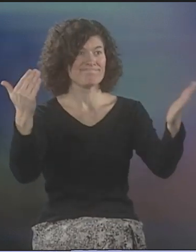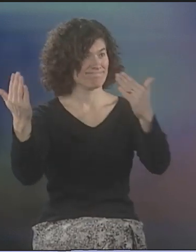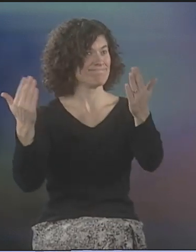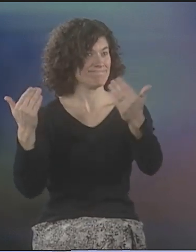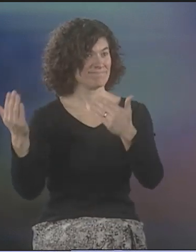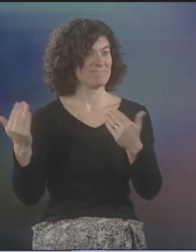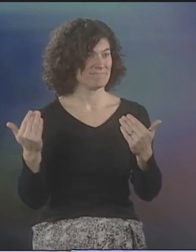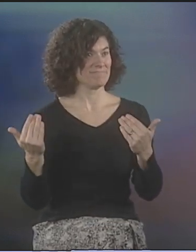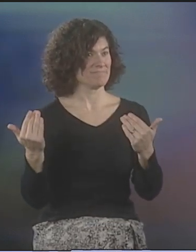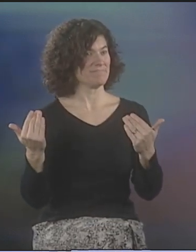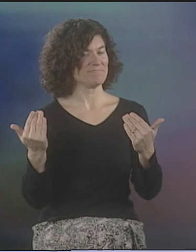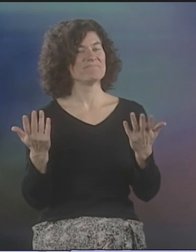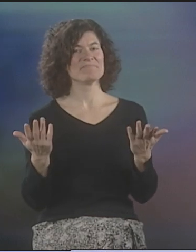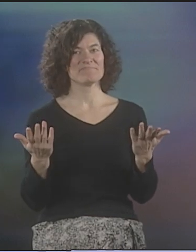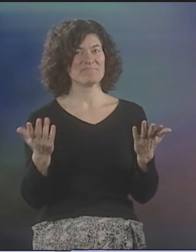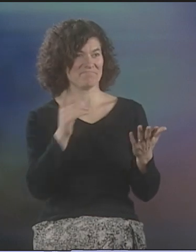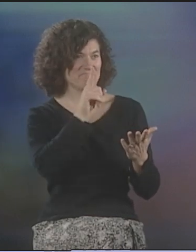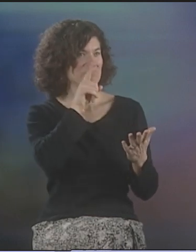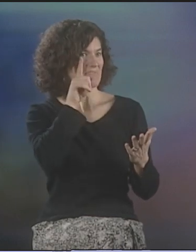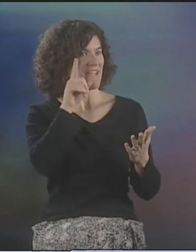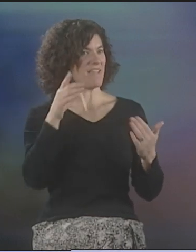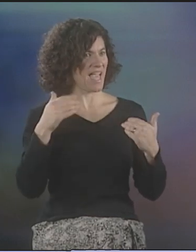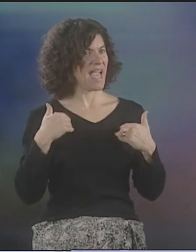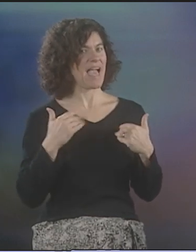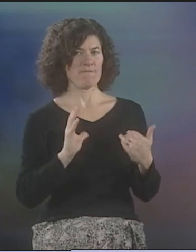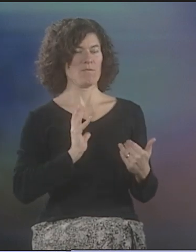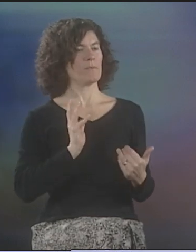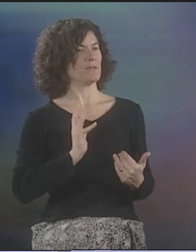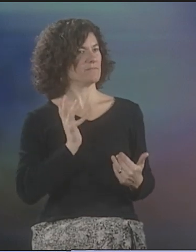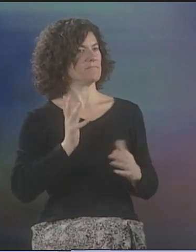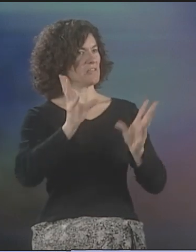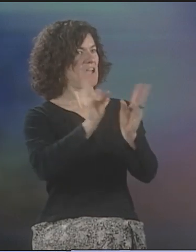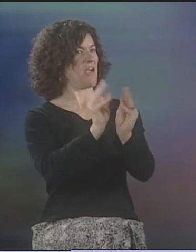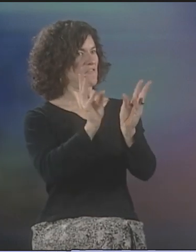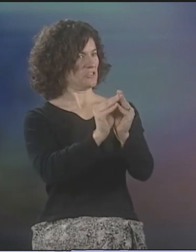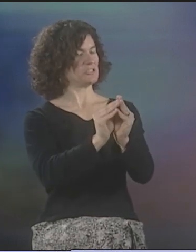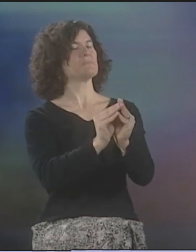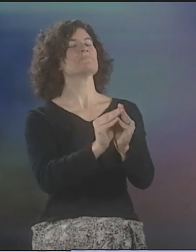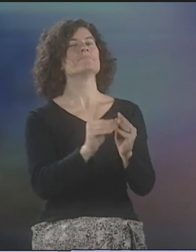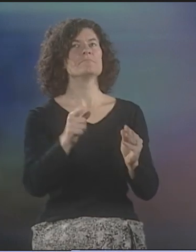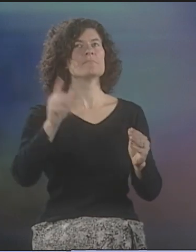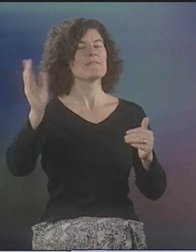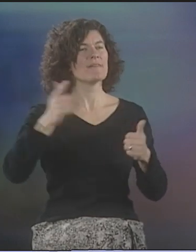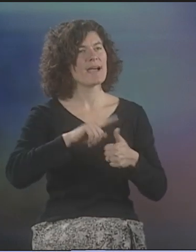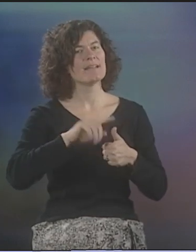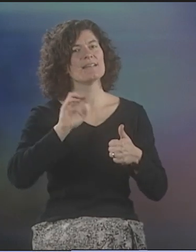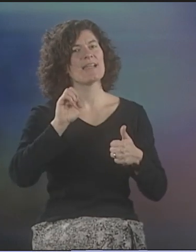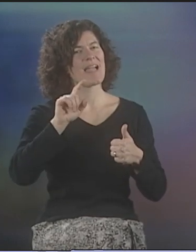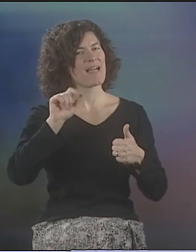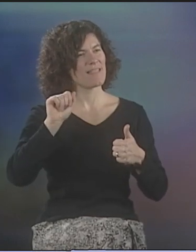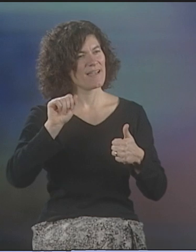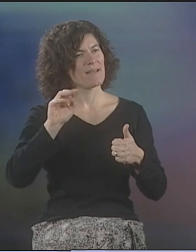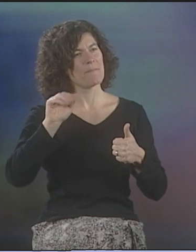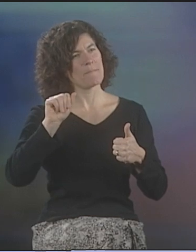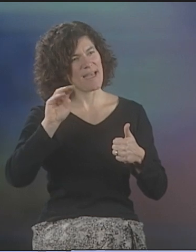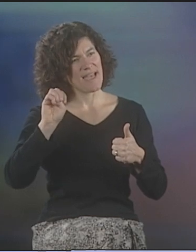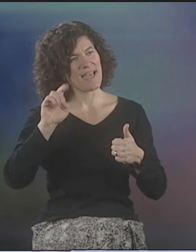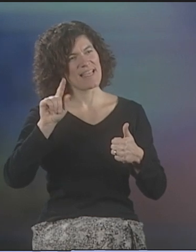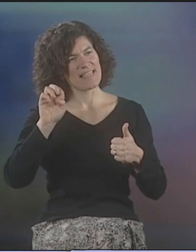OF PEOPLE FROM ALL OVER THE COUNTRY HERE IN ROCHESTER. HE WANTED TO HAVE A FORMAL DEAF POETRY CONFERENCE.